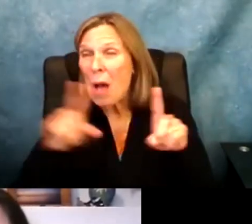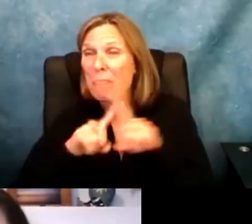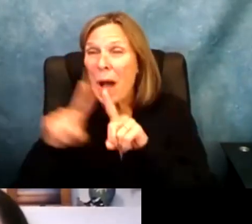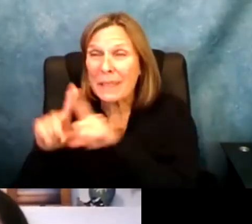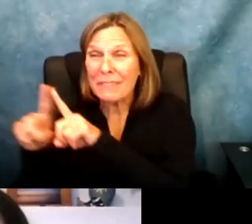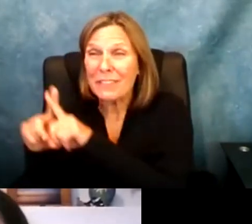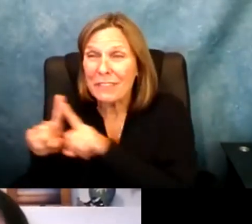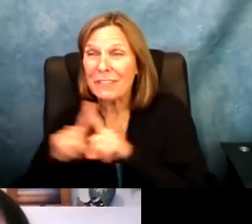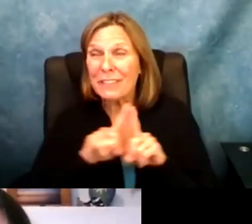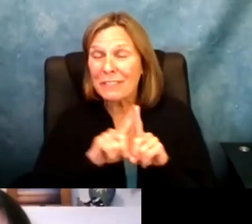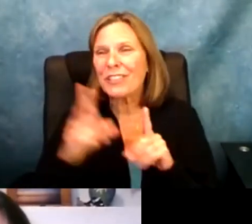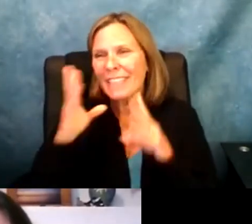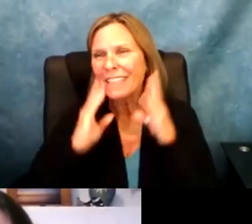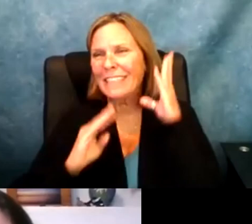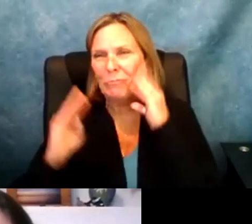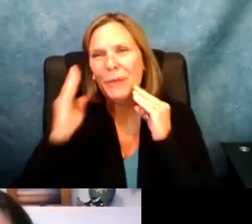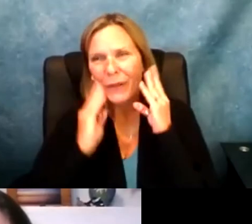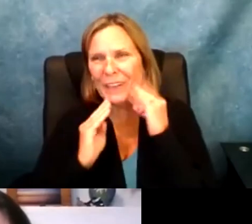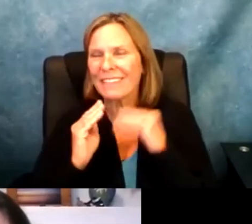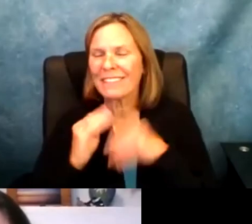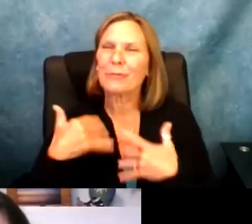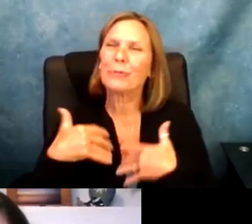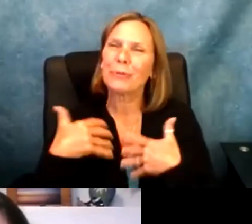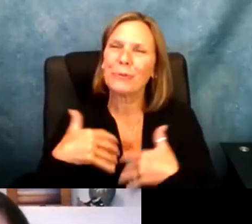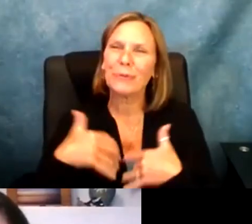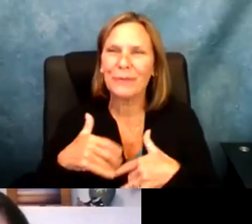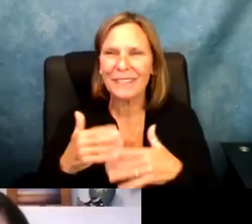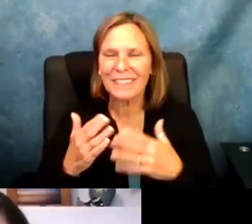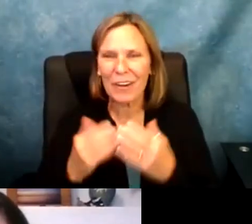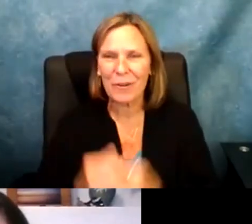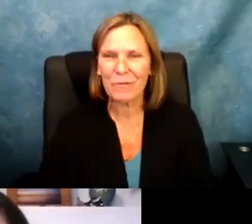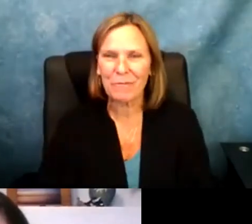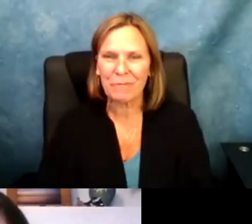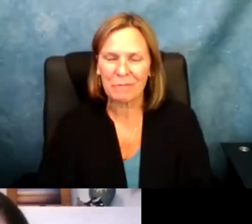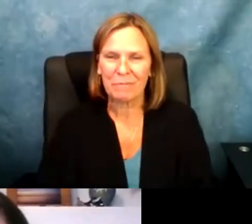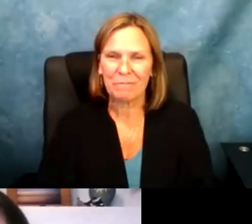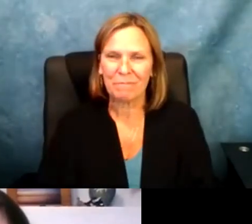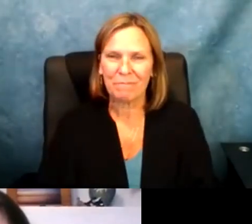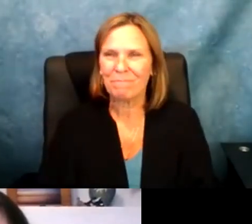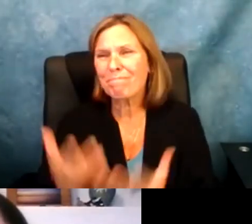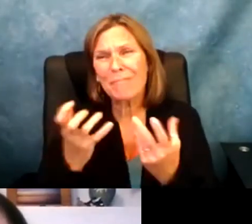On a different level, we are all in the same boat just different life boats in a way. Interesting way of putting